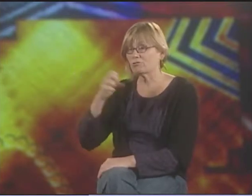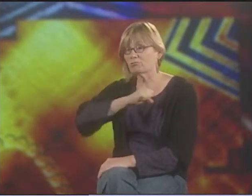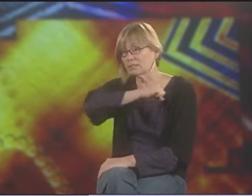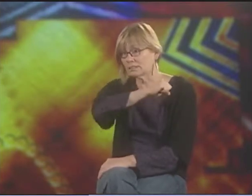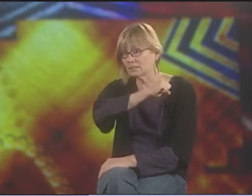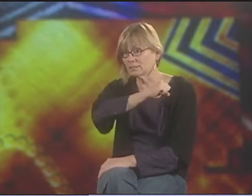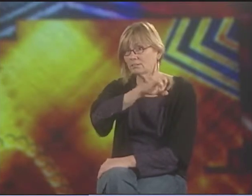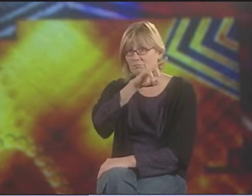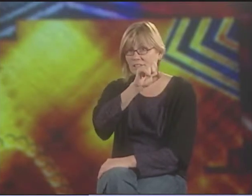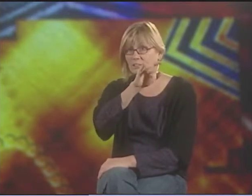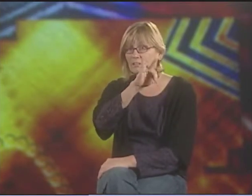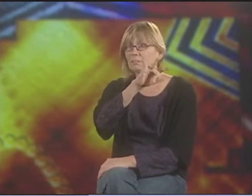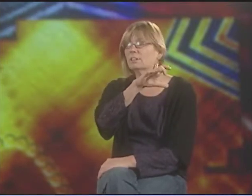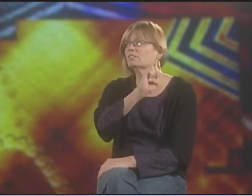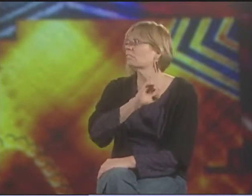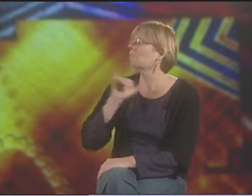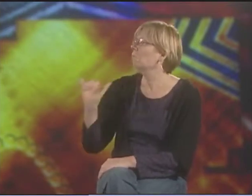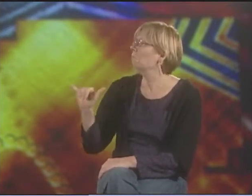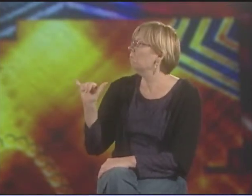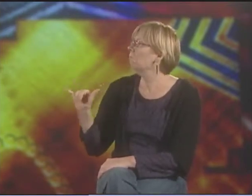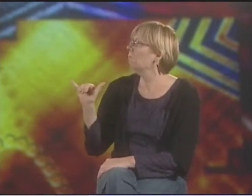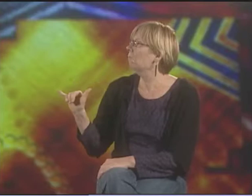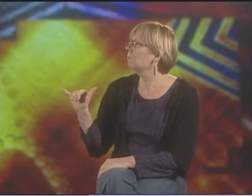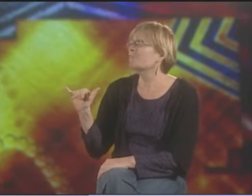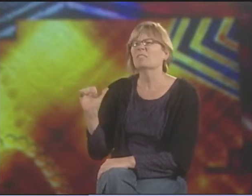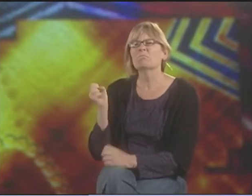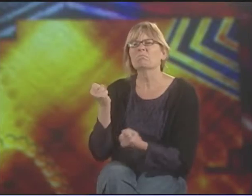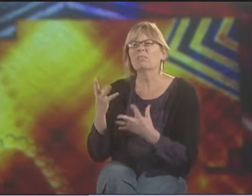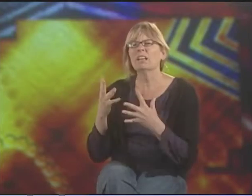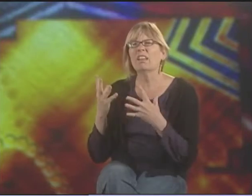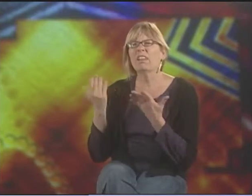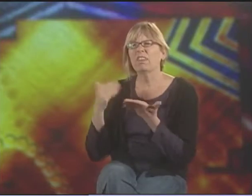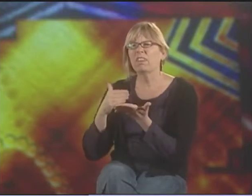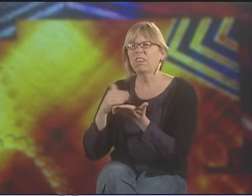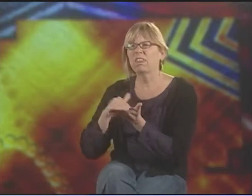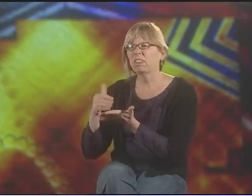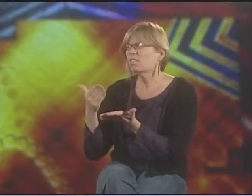AFFIRMATION AND RESISTANCE. WHEN I WAS FIRST INTRODUCED TO THEM...